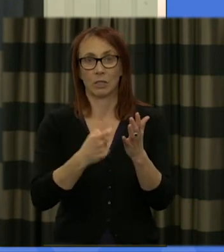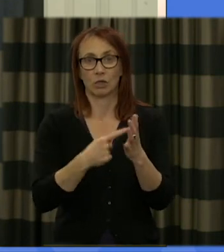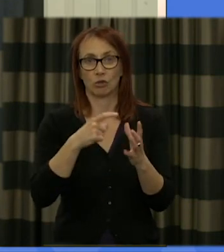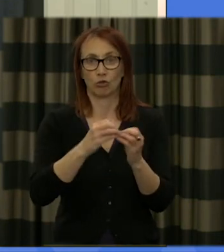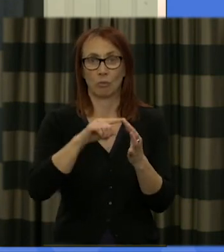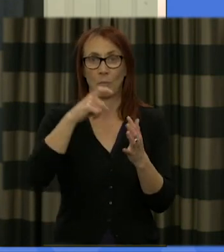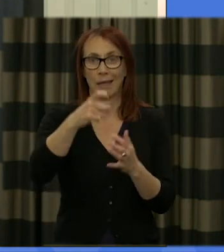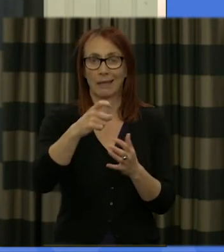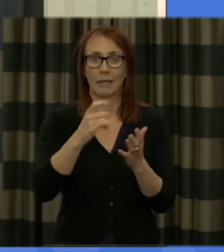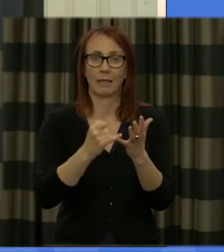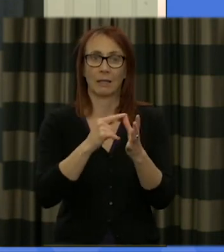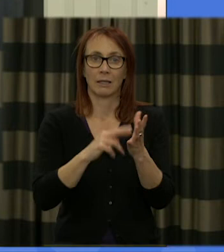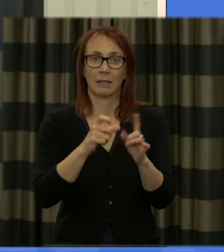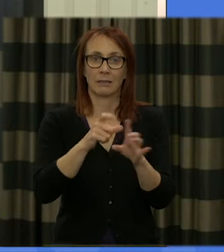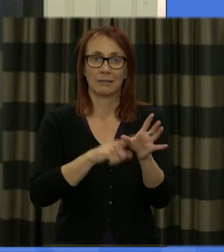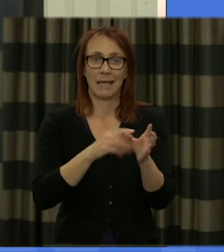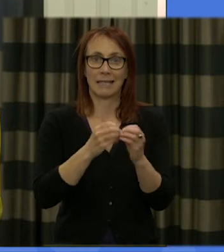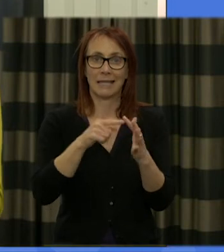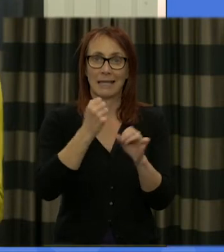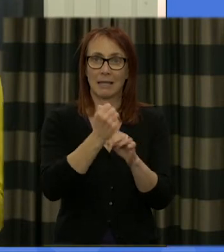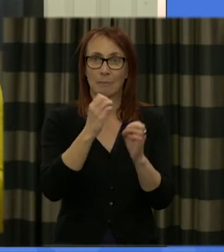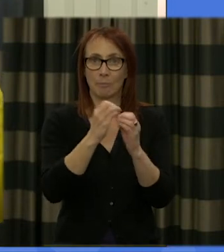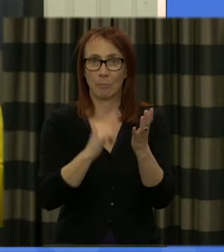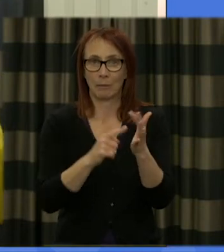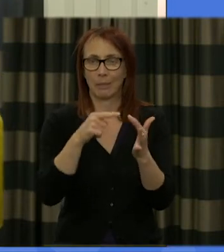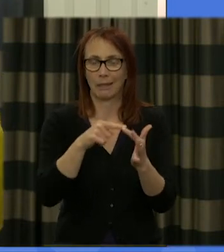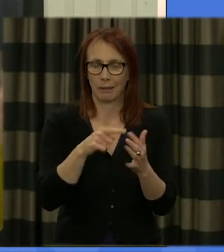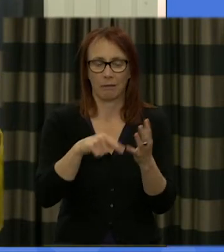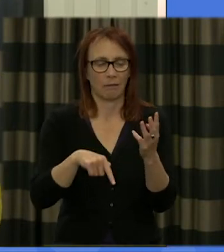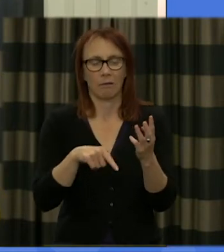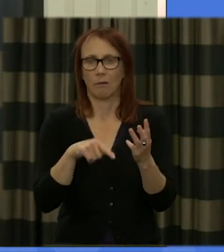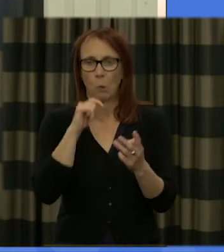informed commentators and I'm sure we'll learn a lot through that session with